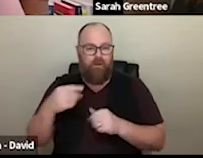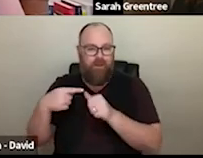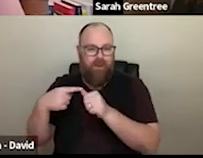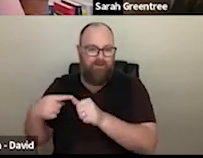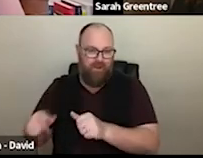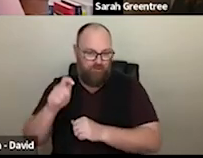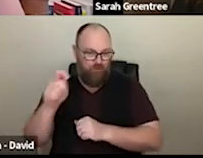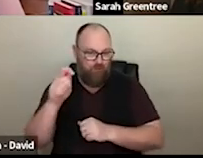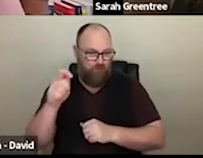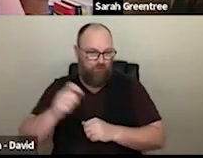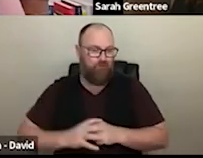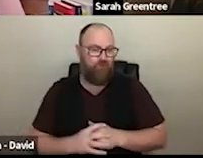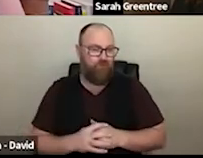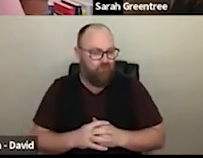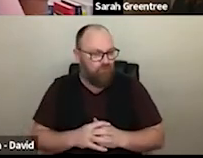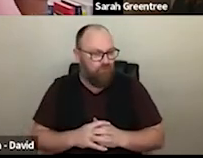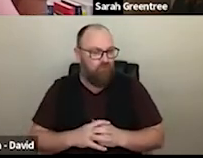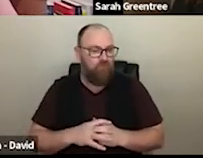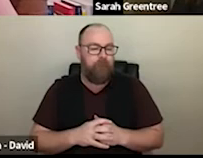thank you Jessica for those questions. And we will get those points in a moment. I want to touch on the time lines for it,